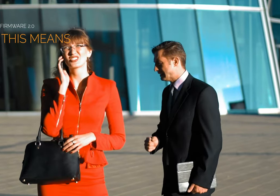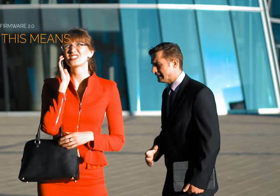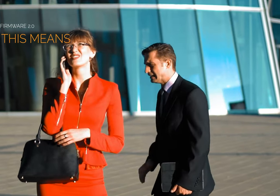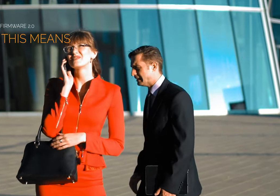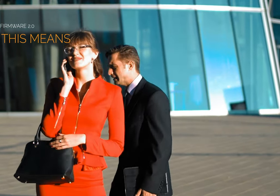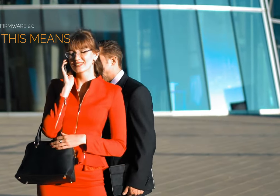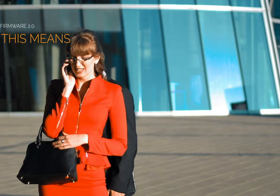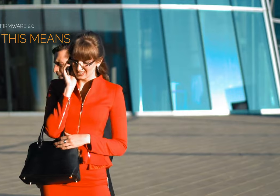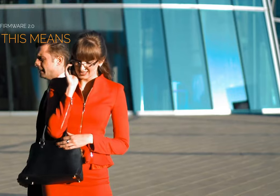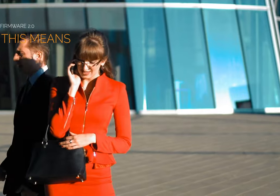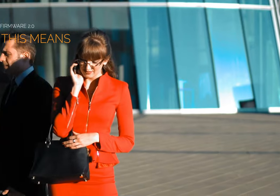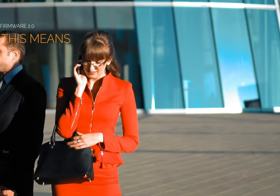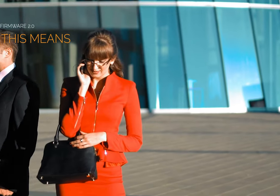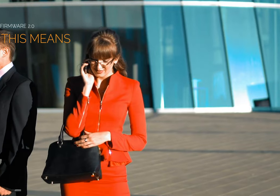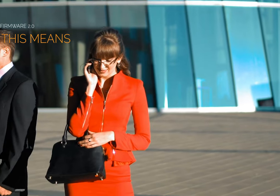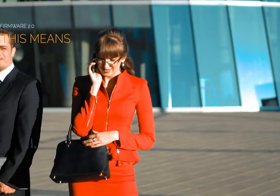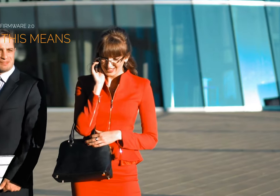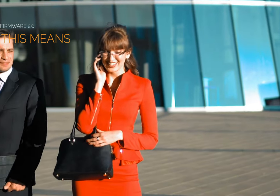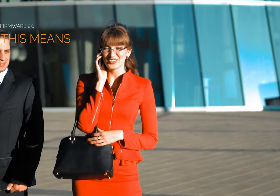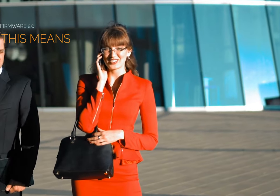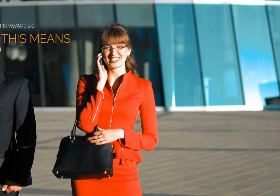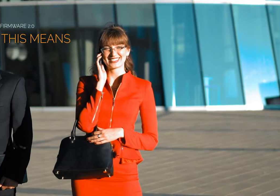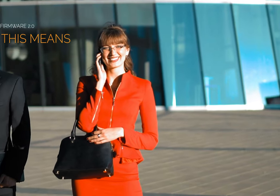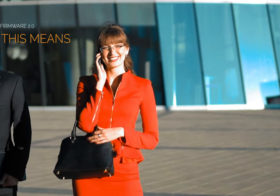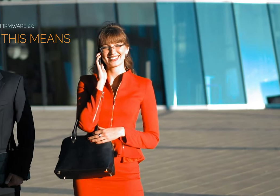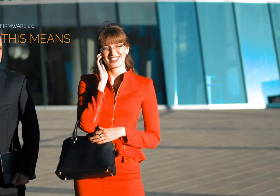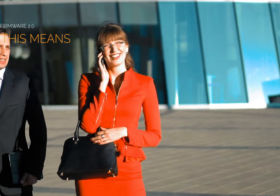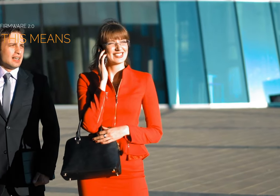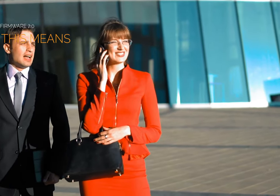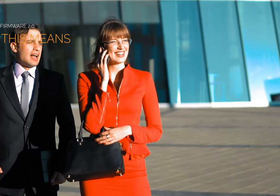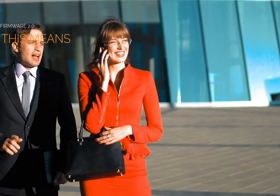never giving a that sign to go forward I feel that's where we are now with Canon and the R5